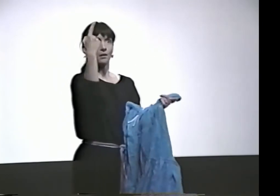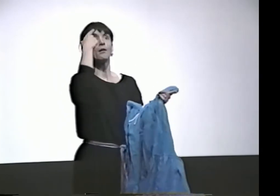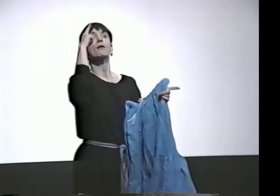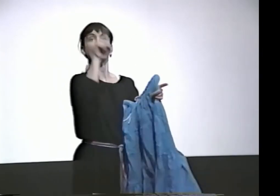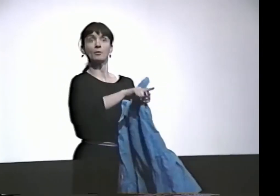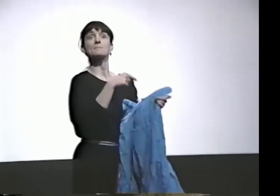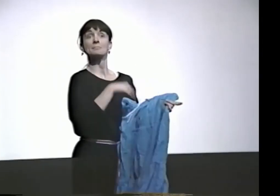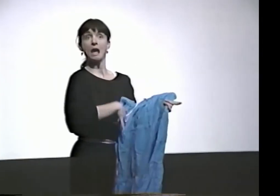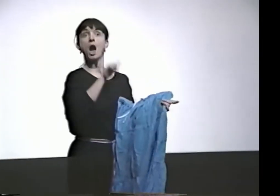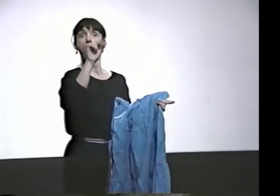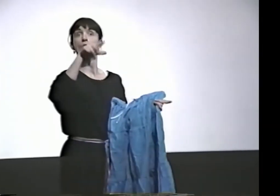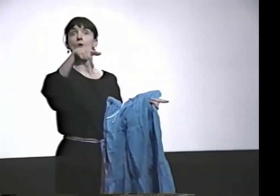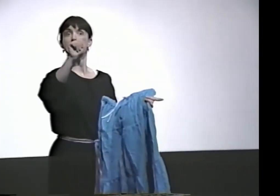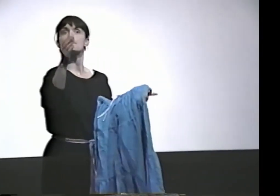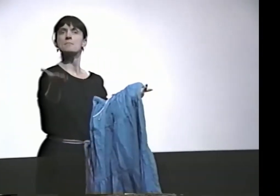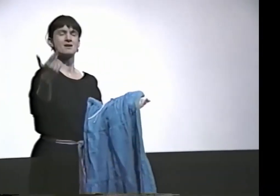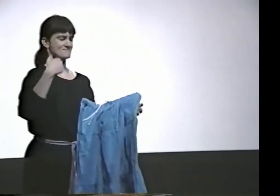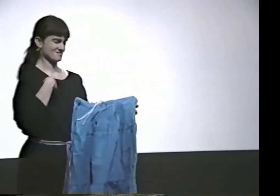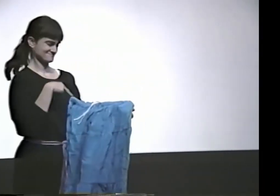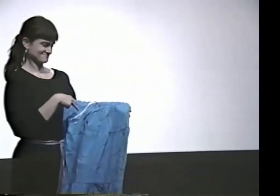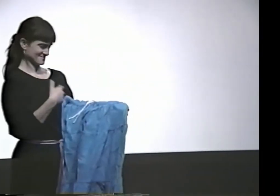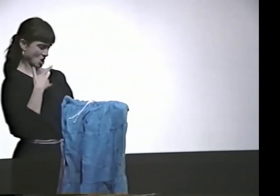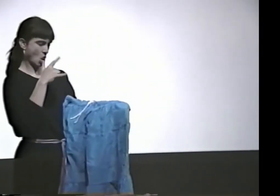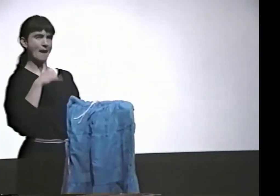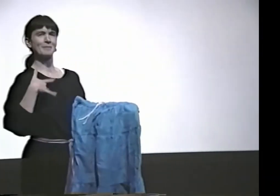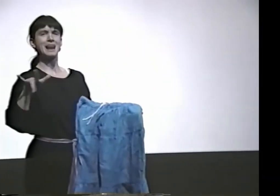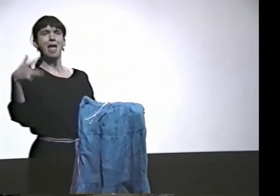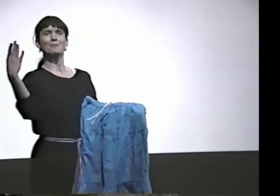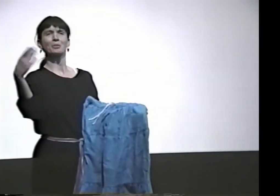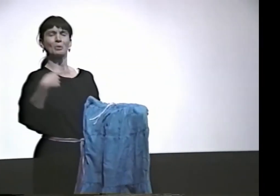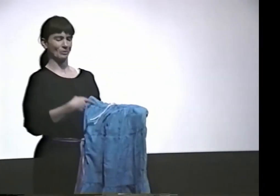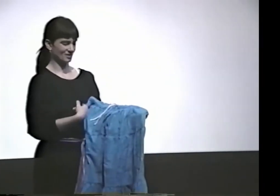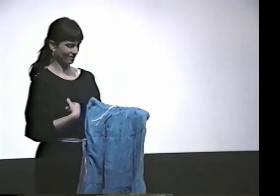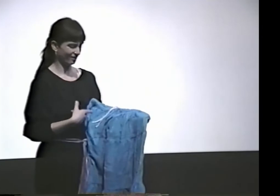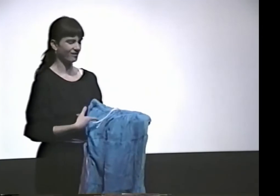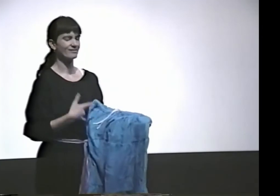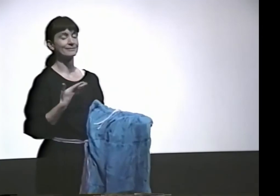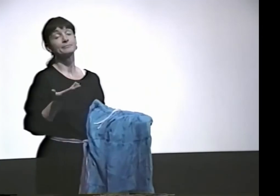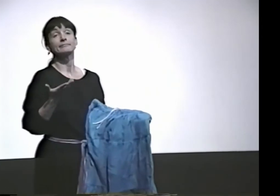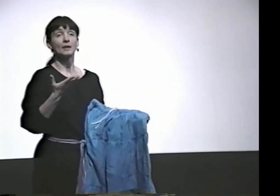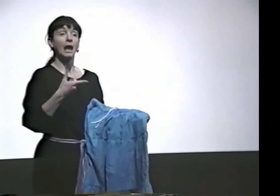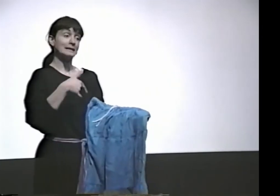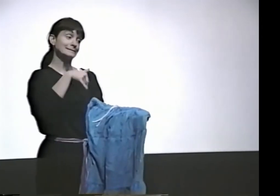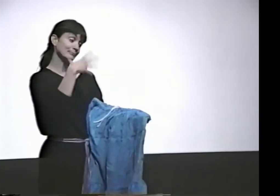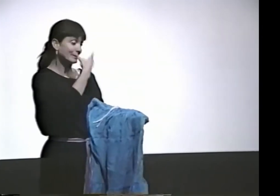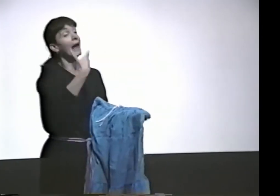MAYBE TO SOME OF YOU. MAYBE YOU THINK IT'S AQUA. IT DOESN'T LOOK LIKE IT TO ME. IT LOOKS LIKE LIGHT BLUE.